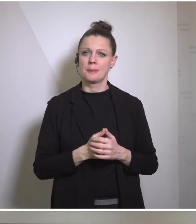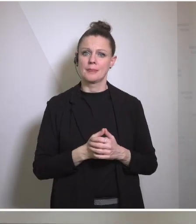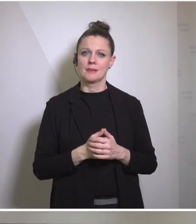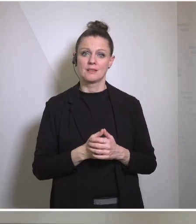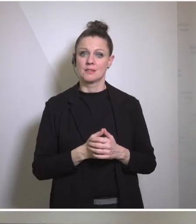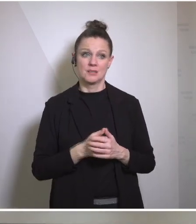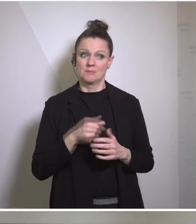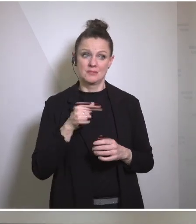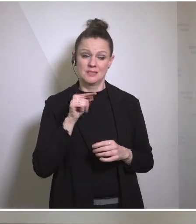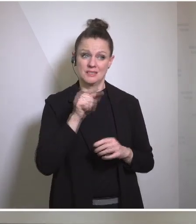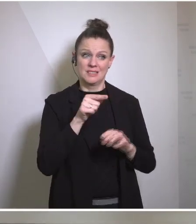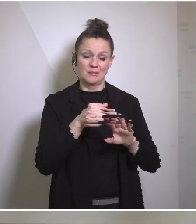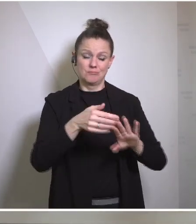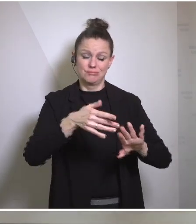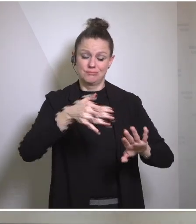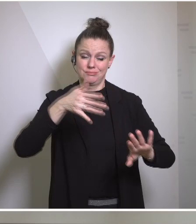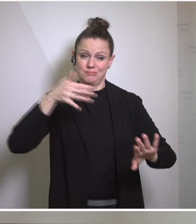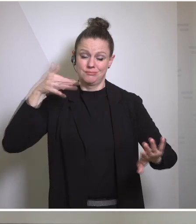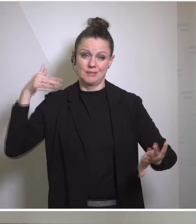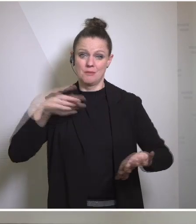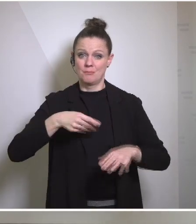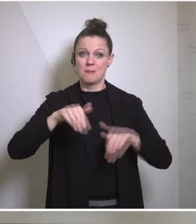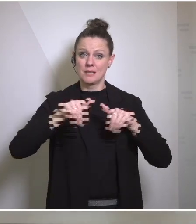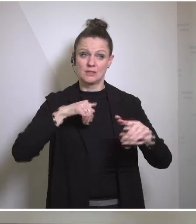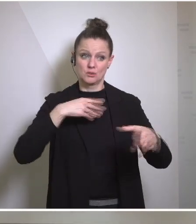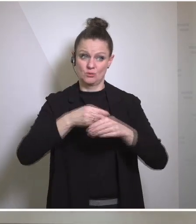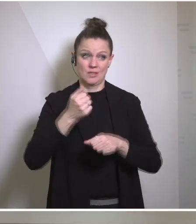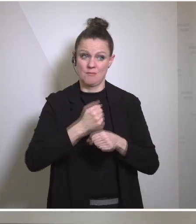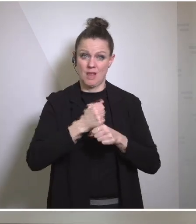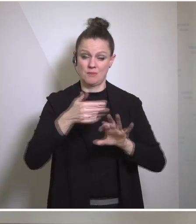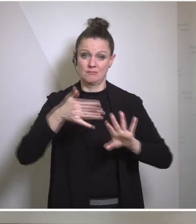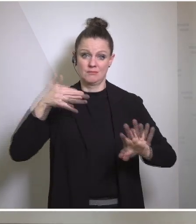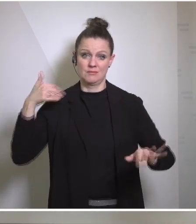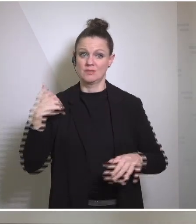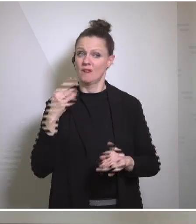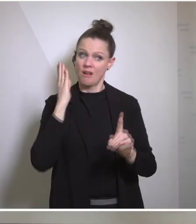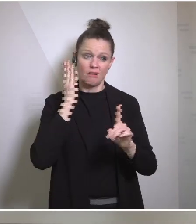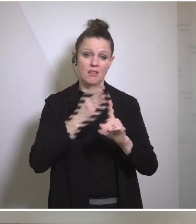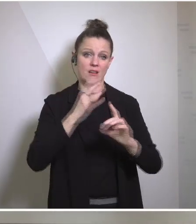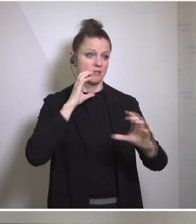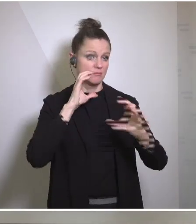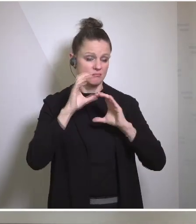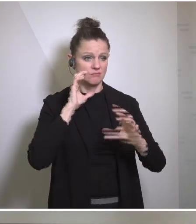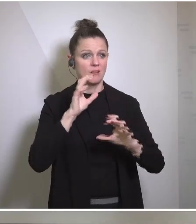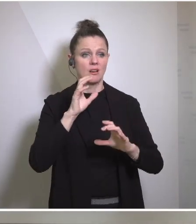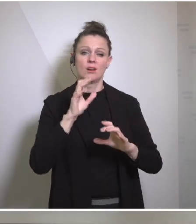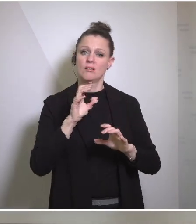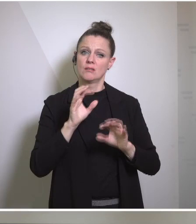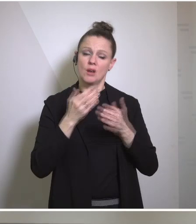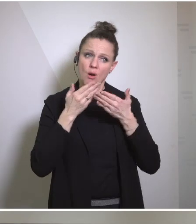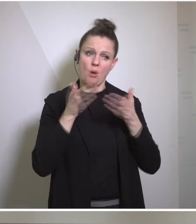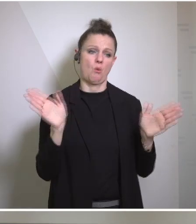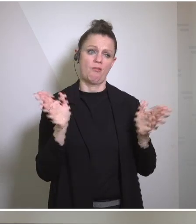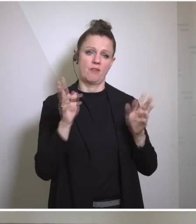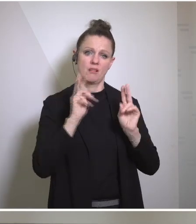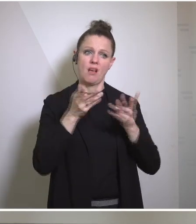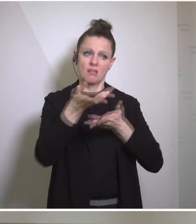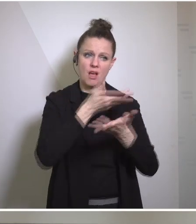going back to Golda Meir. He speaks very directly, very candidly, very openly about our views,